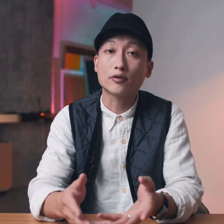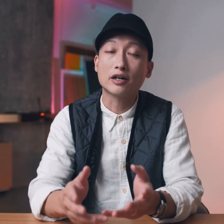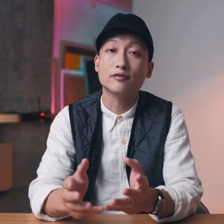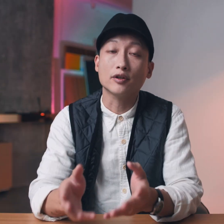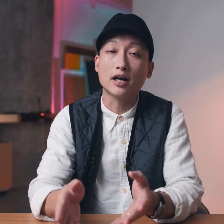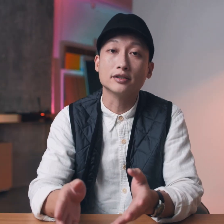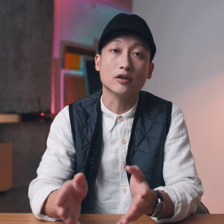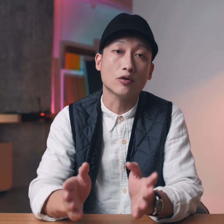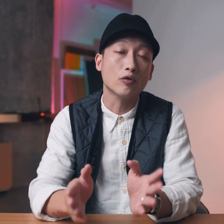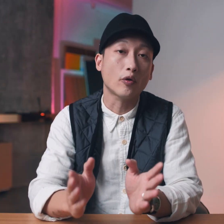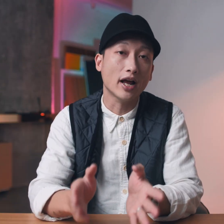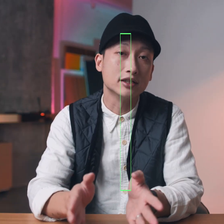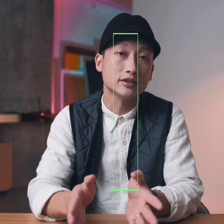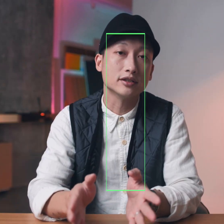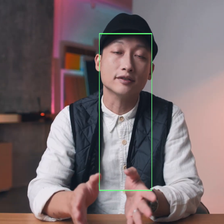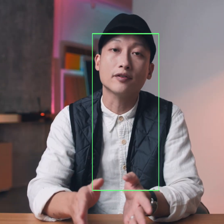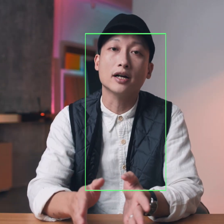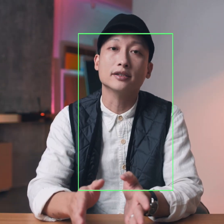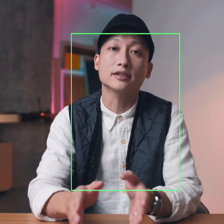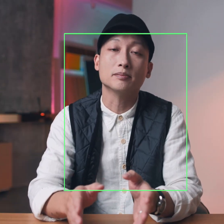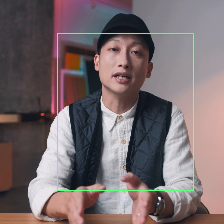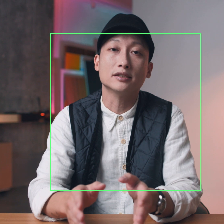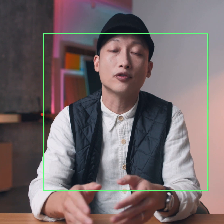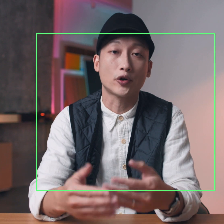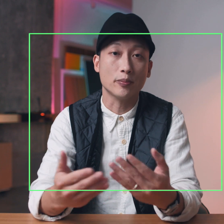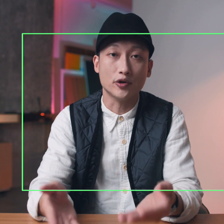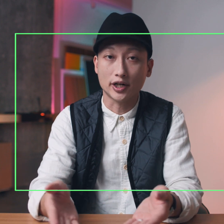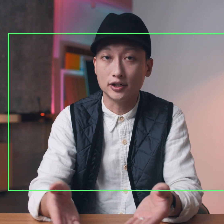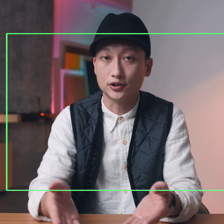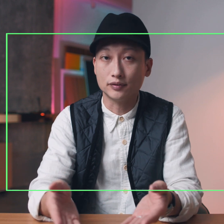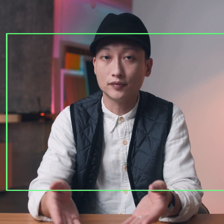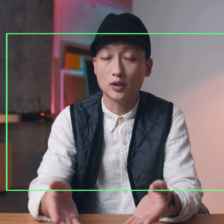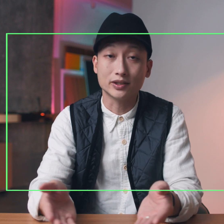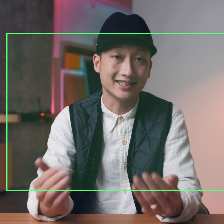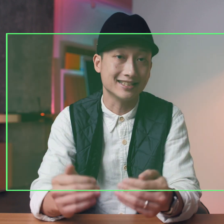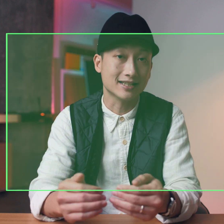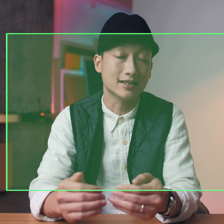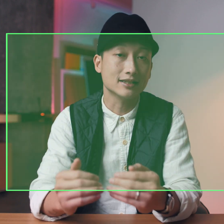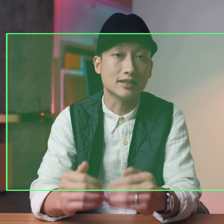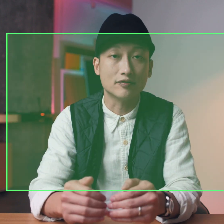photograph relies on all four edges to define the space for communication what is inside is